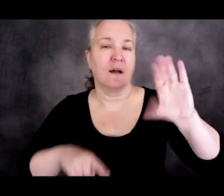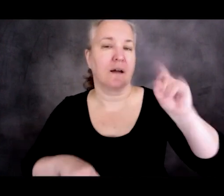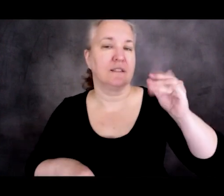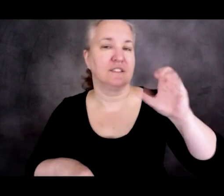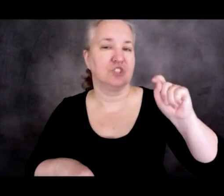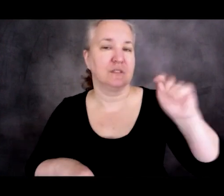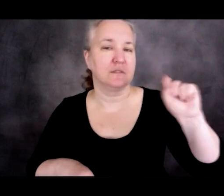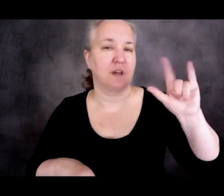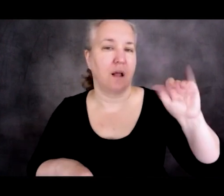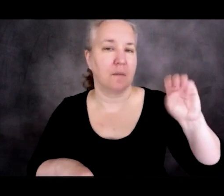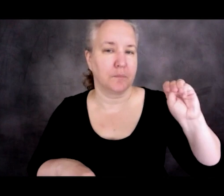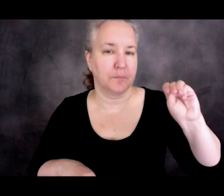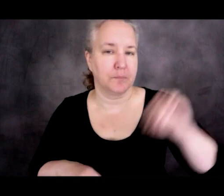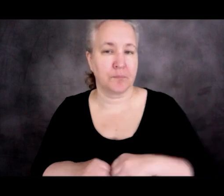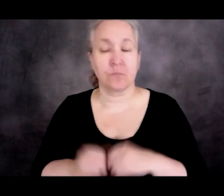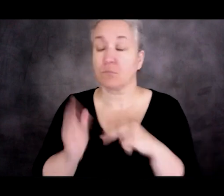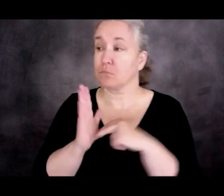You could stay in the United States.